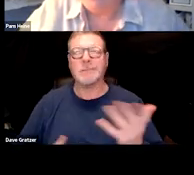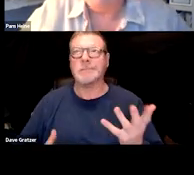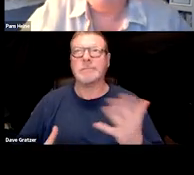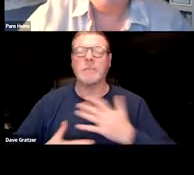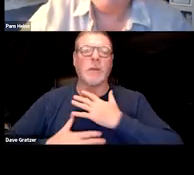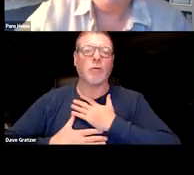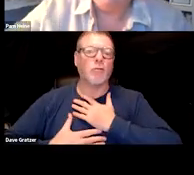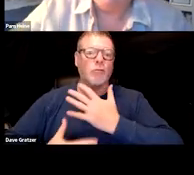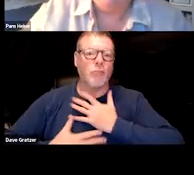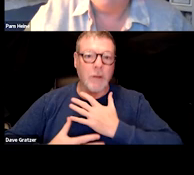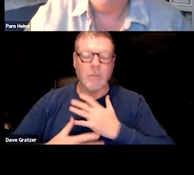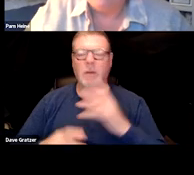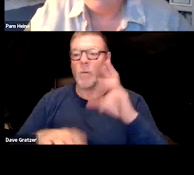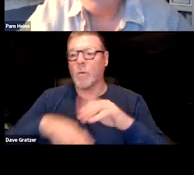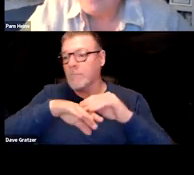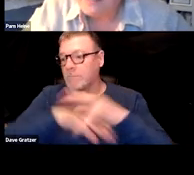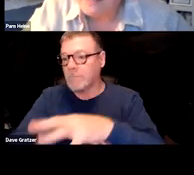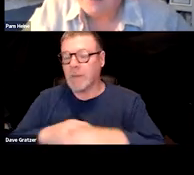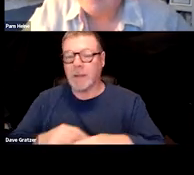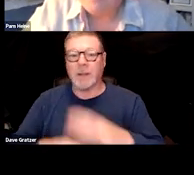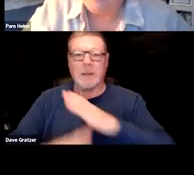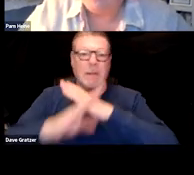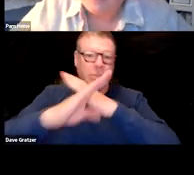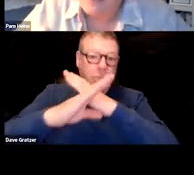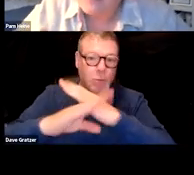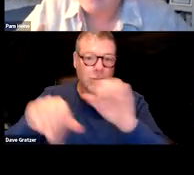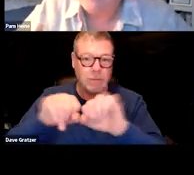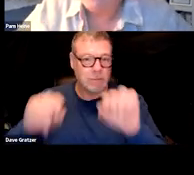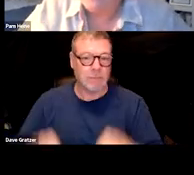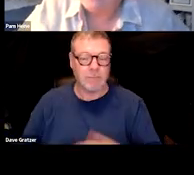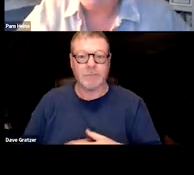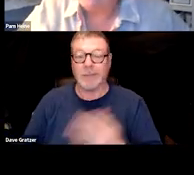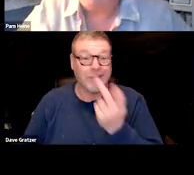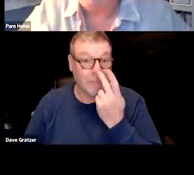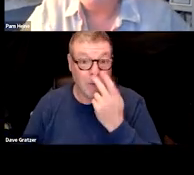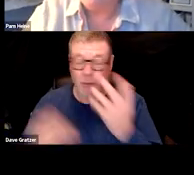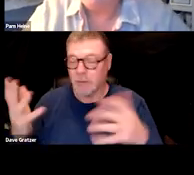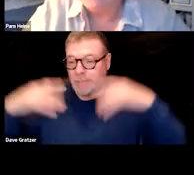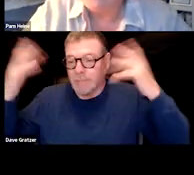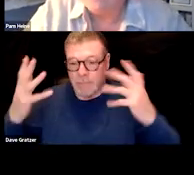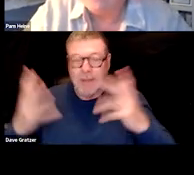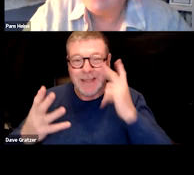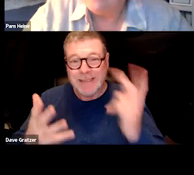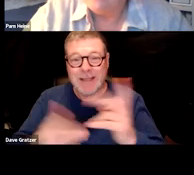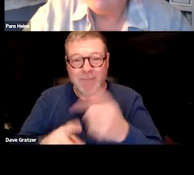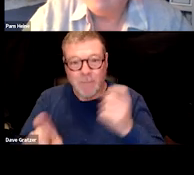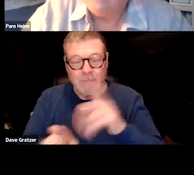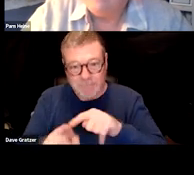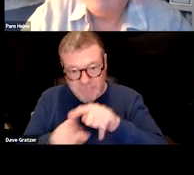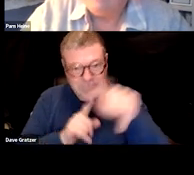or affecting their immune system or urinary system. You would like to see records from specialists